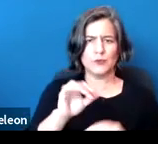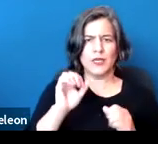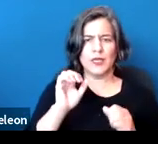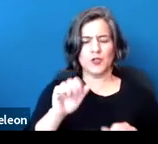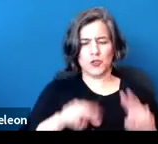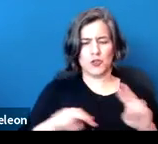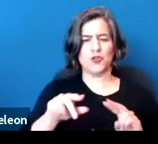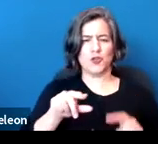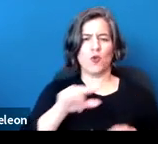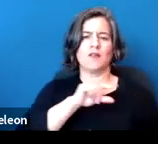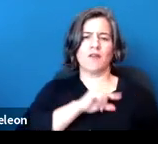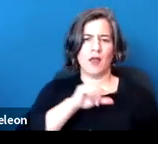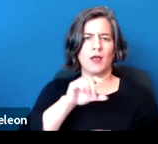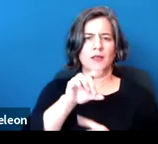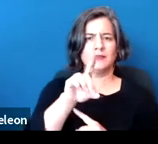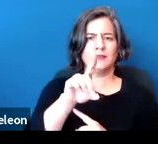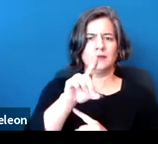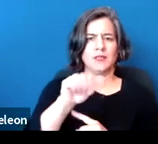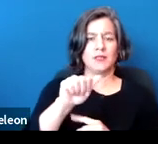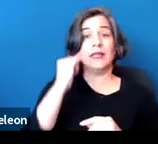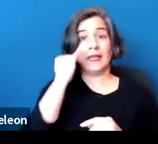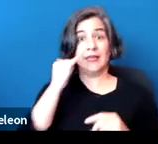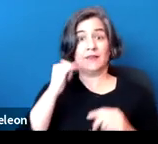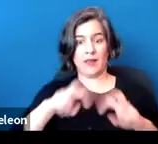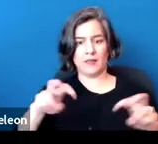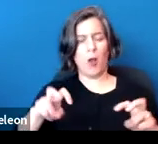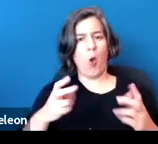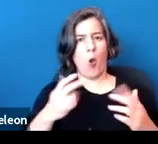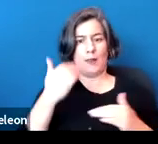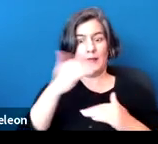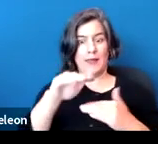if you can go through the analysis of the degree of their limitations, again,